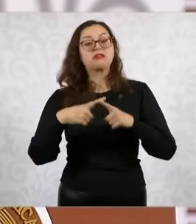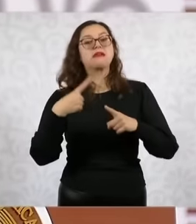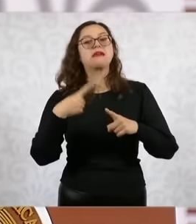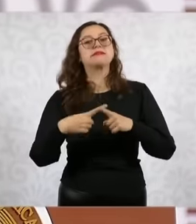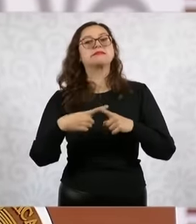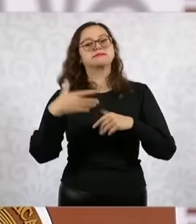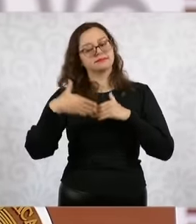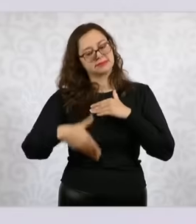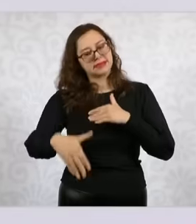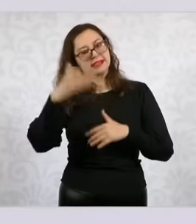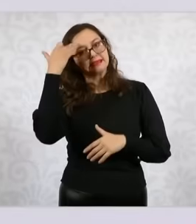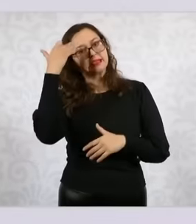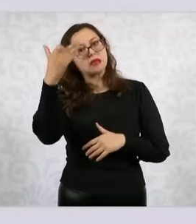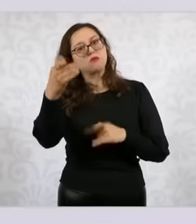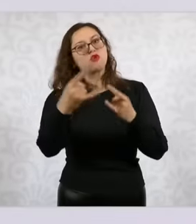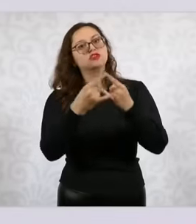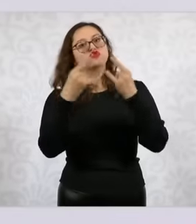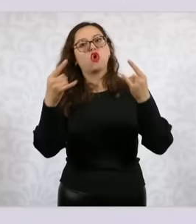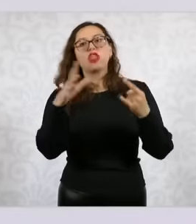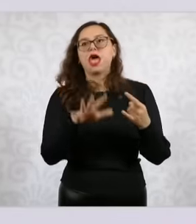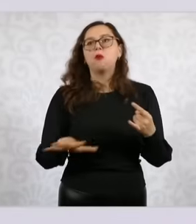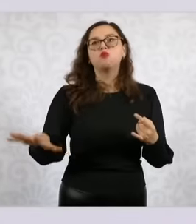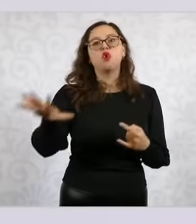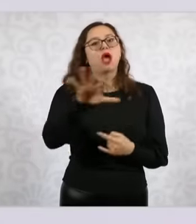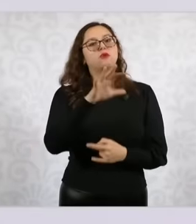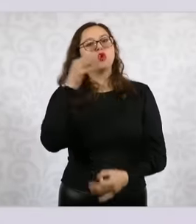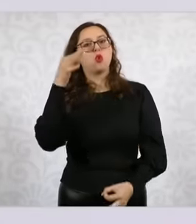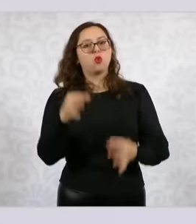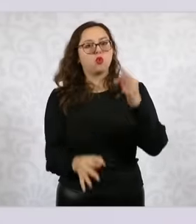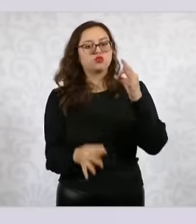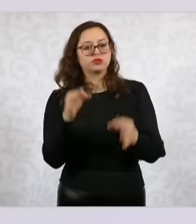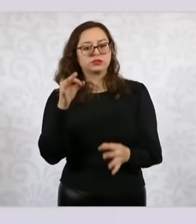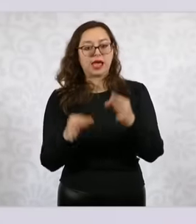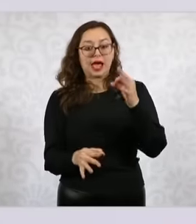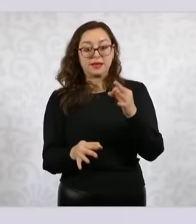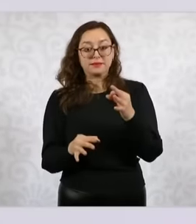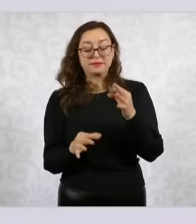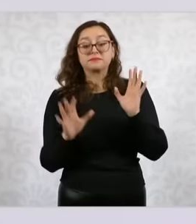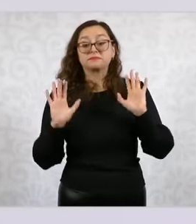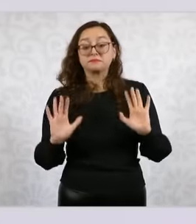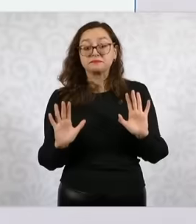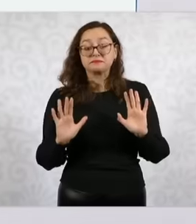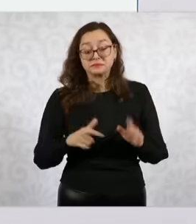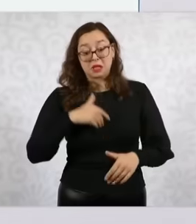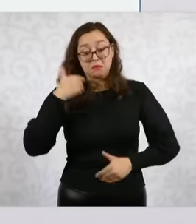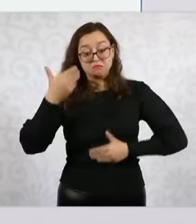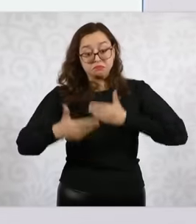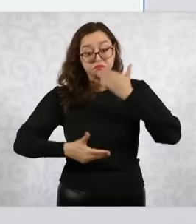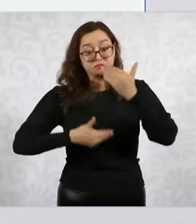and history also from my perspective as the best president of Mexico and The substantiation